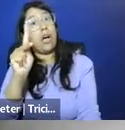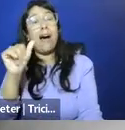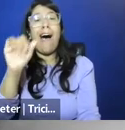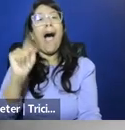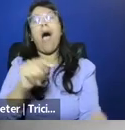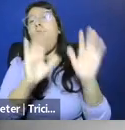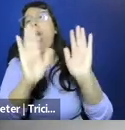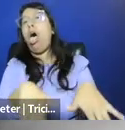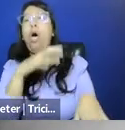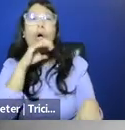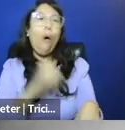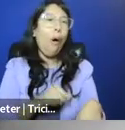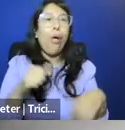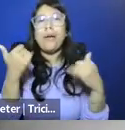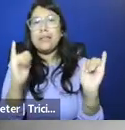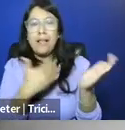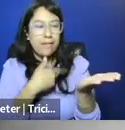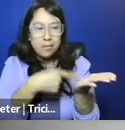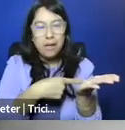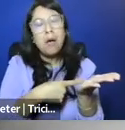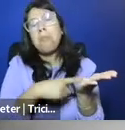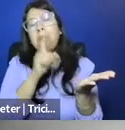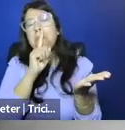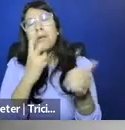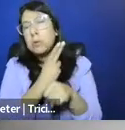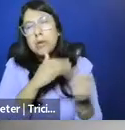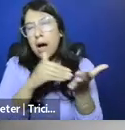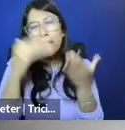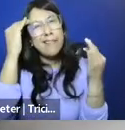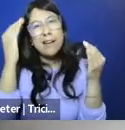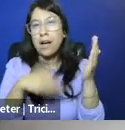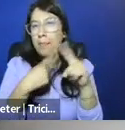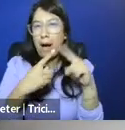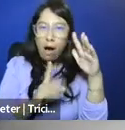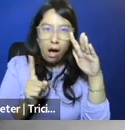you know, something that while it's still on the books, is not used or really thought about very much,